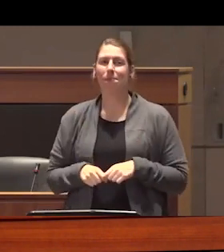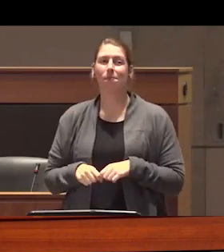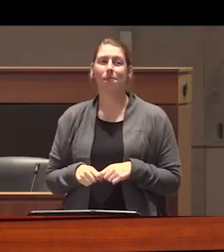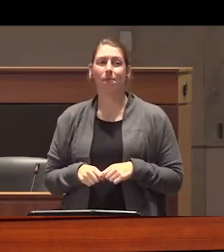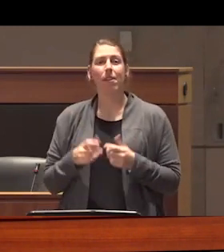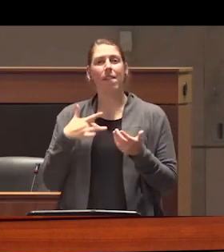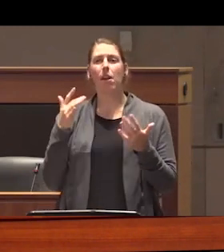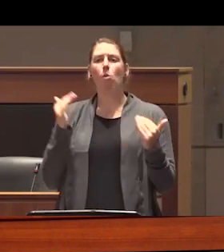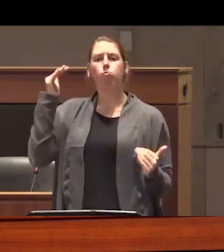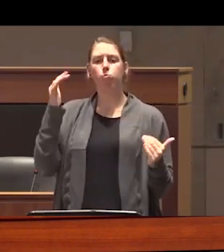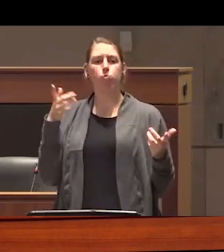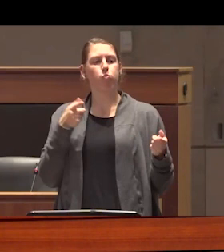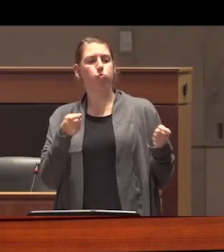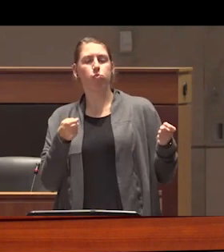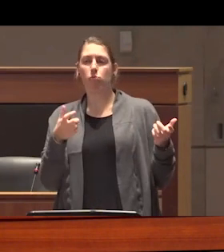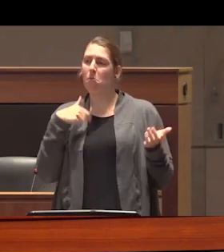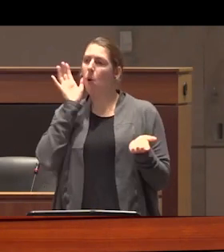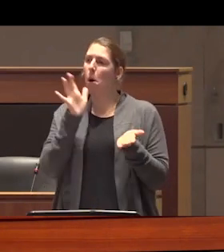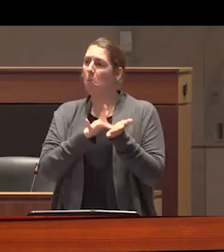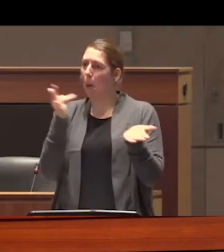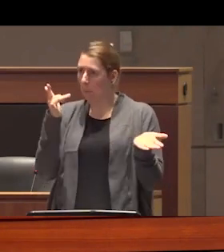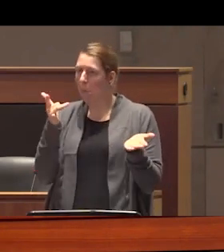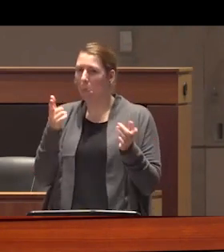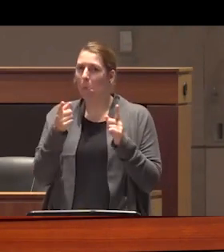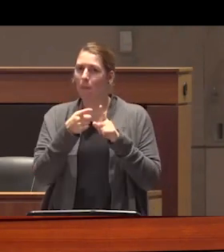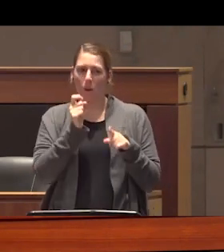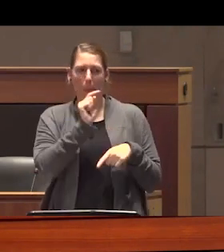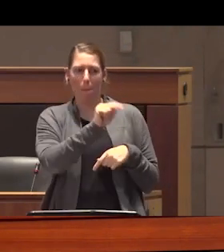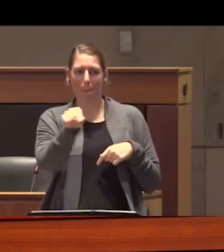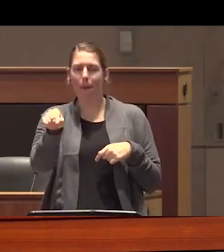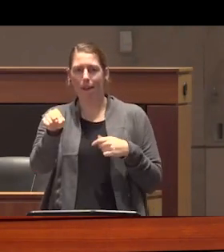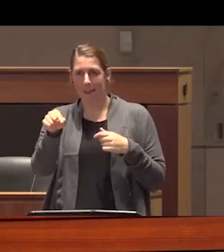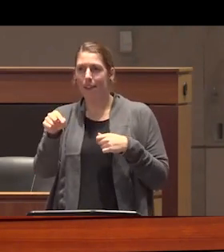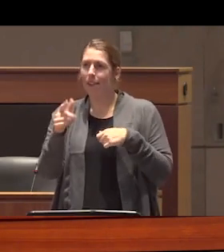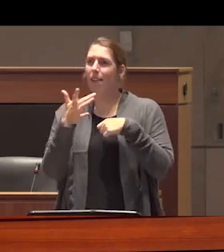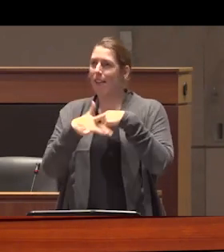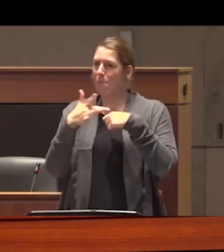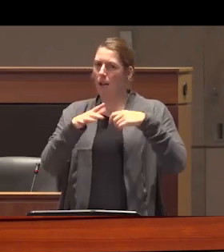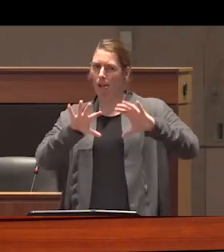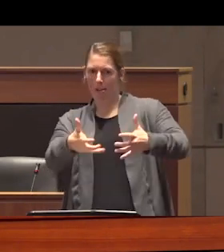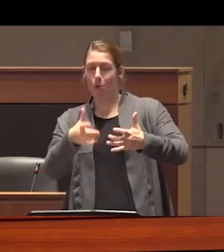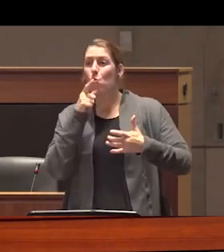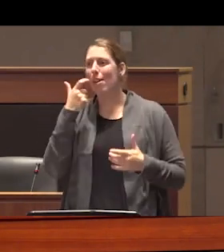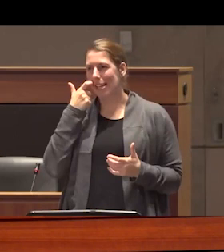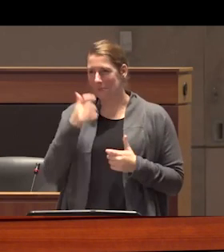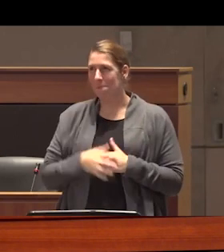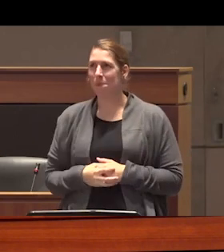dominance and to materially profit off of the available available population of addicts as